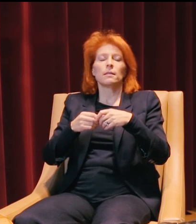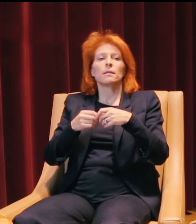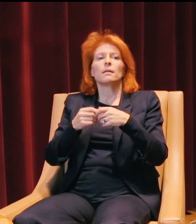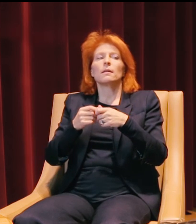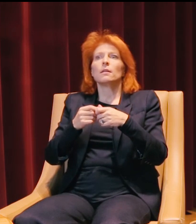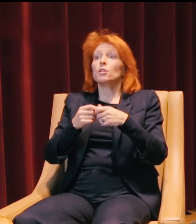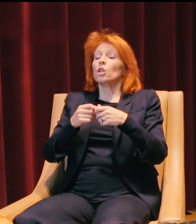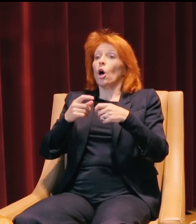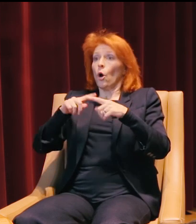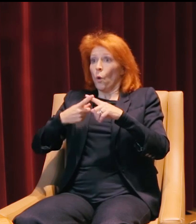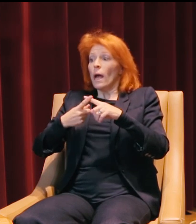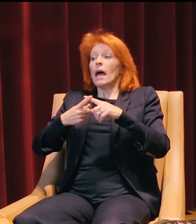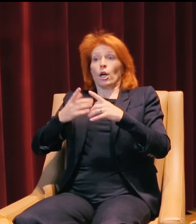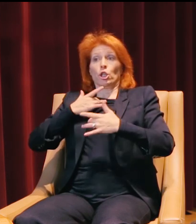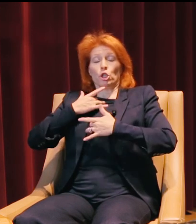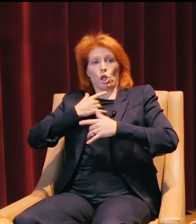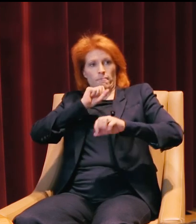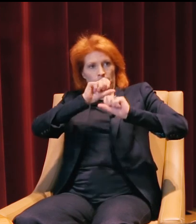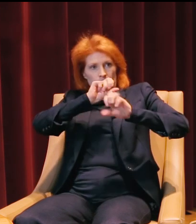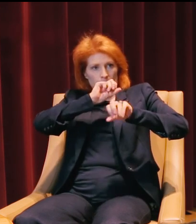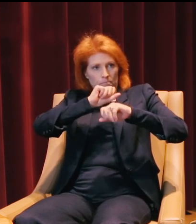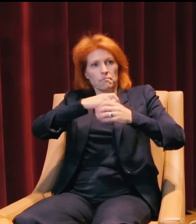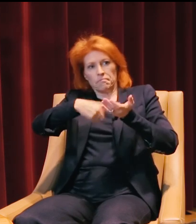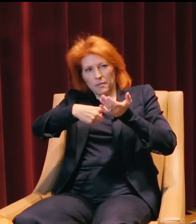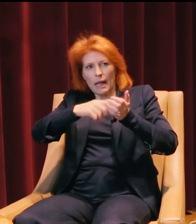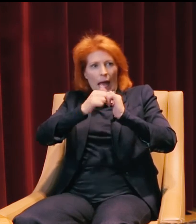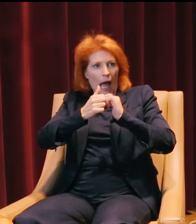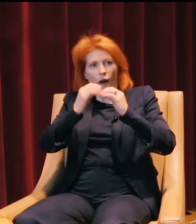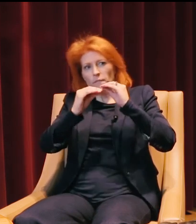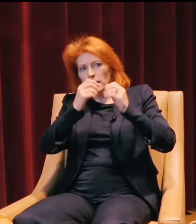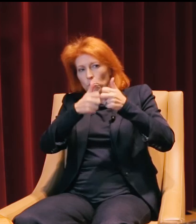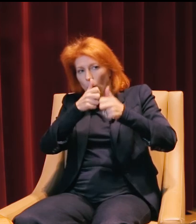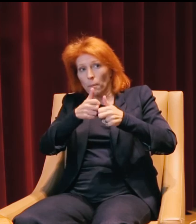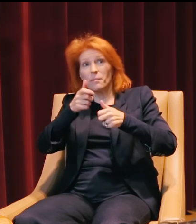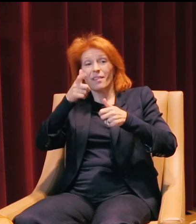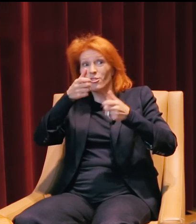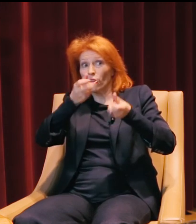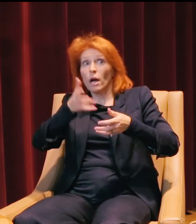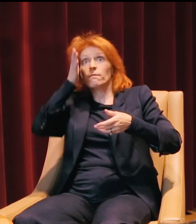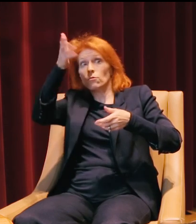And once we were able to air our concerns, and we kinda walked him through the future problems that might have,